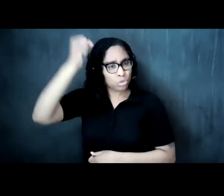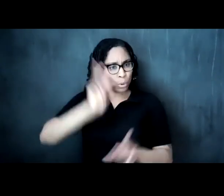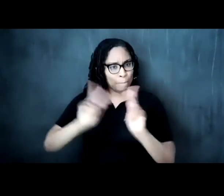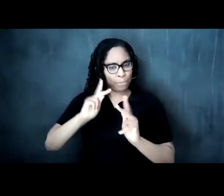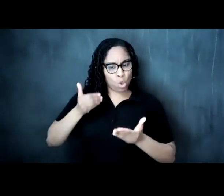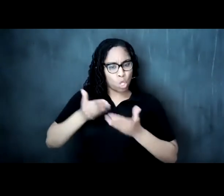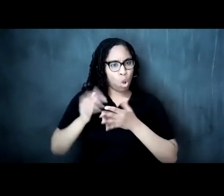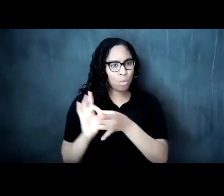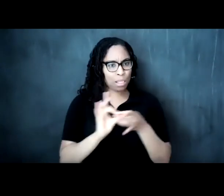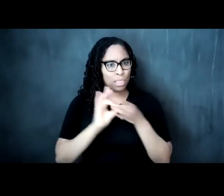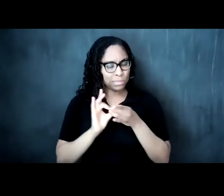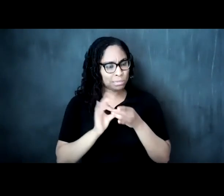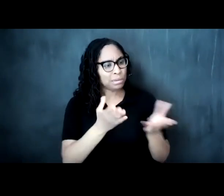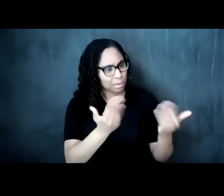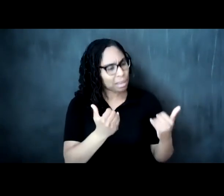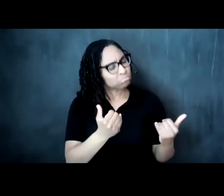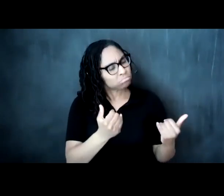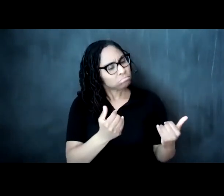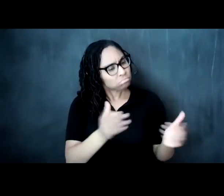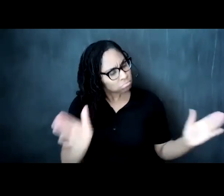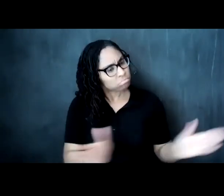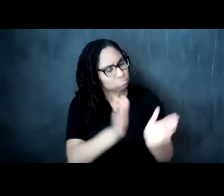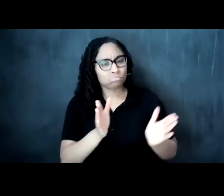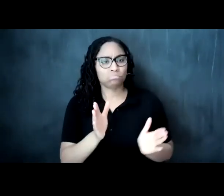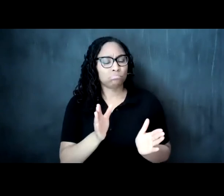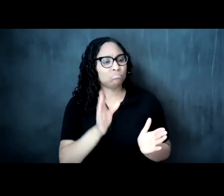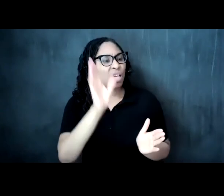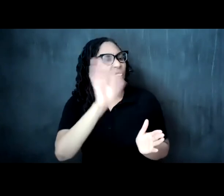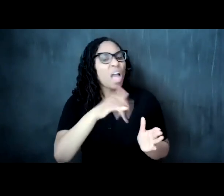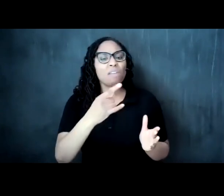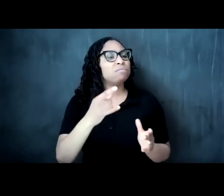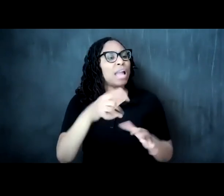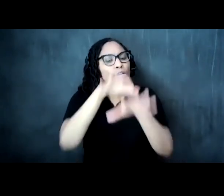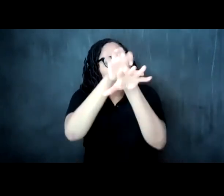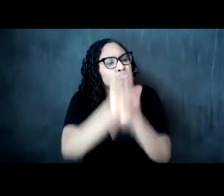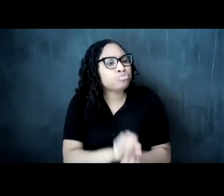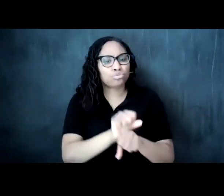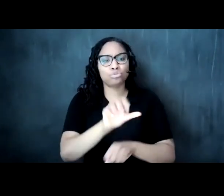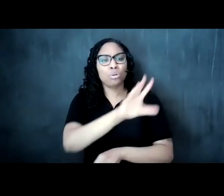encourage us to have a traditional african naming ceremony an important rite of passage